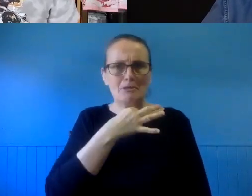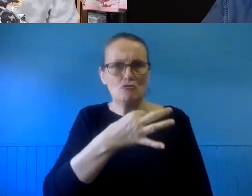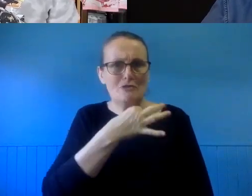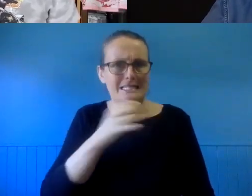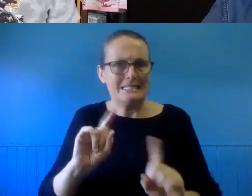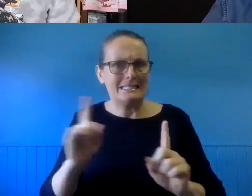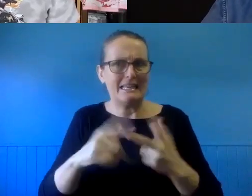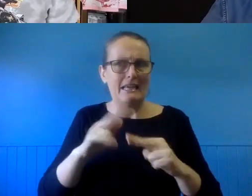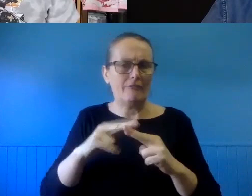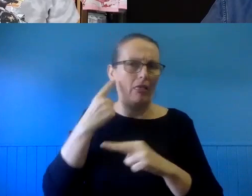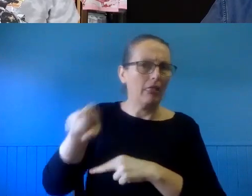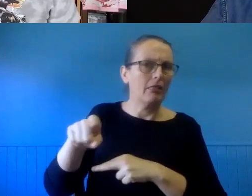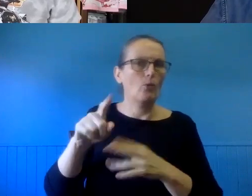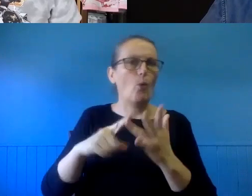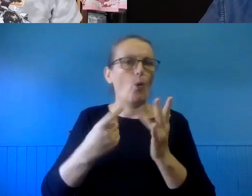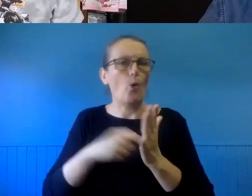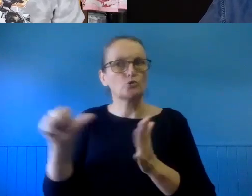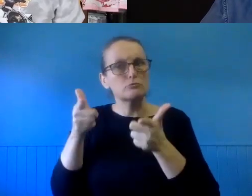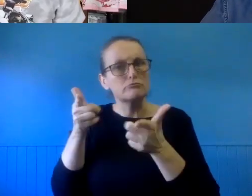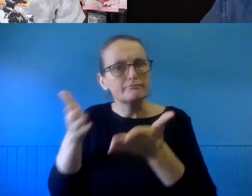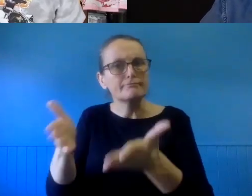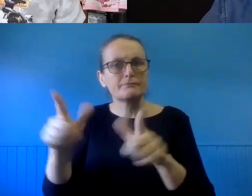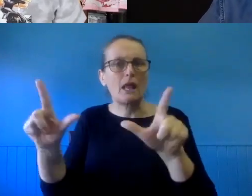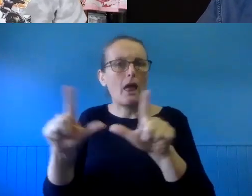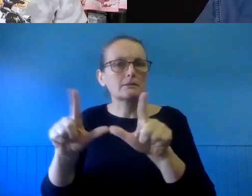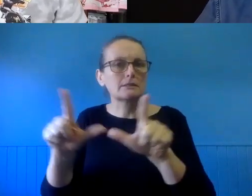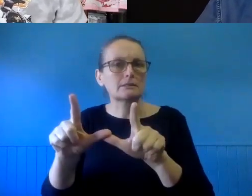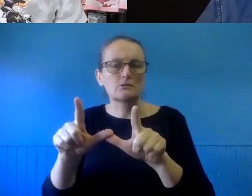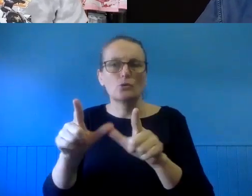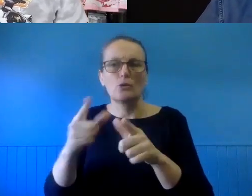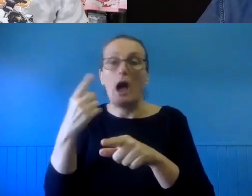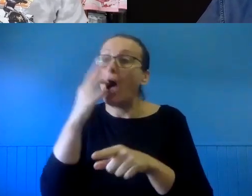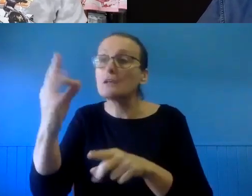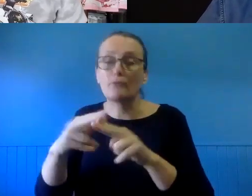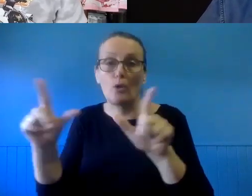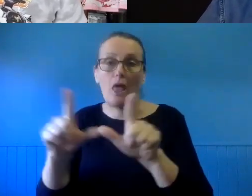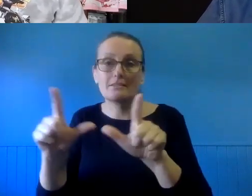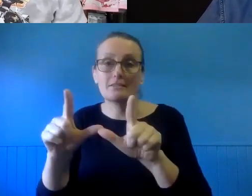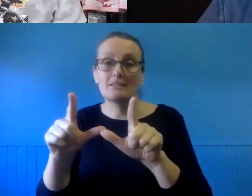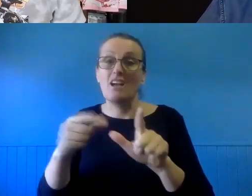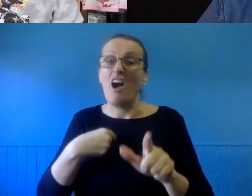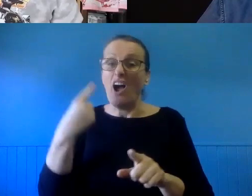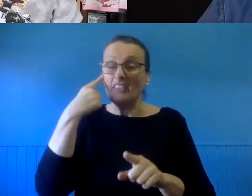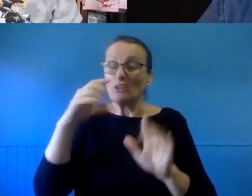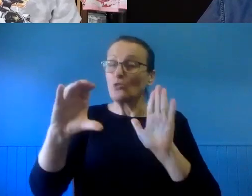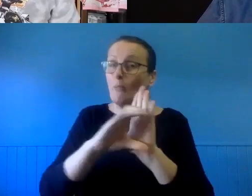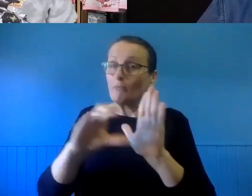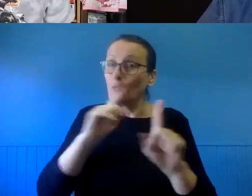of view that's likely to be a problem. But definitely there is a good chance it will be protected by copyright. It is probably not a bad